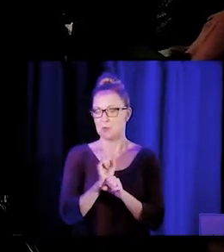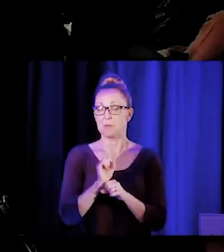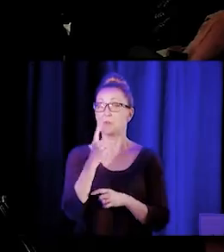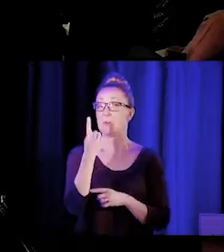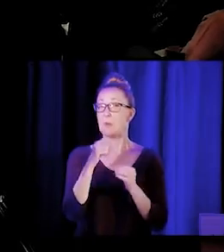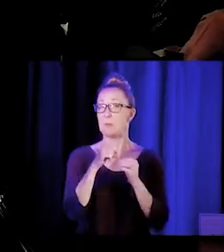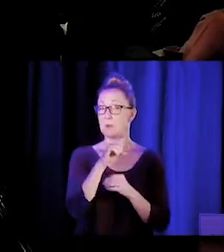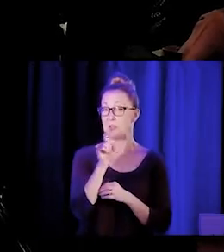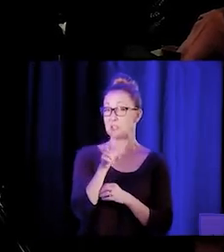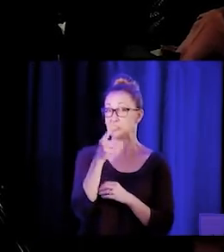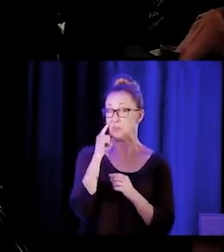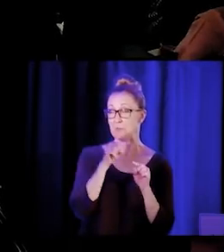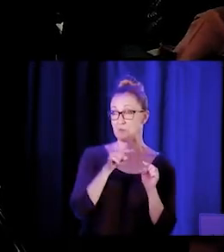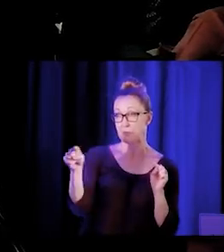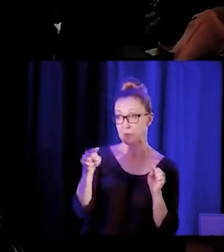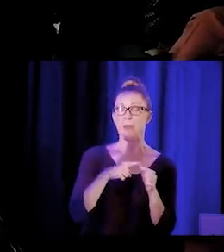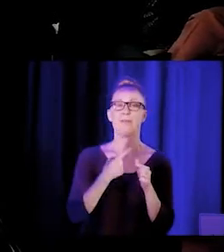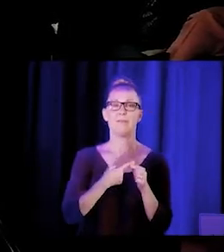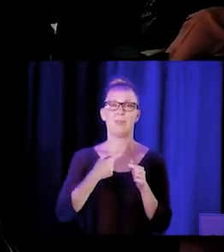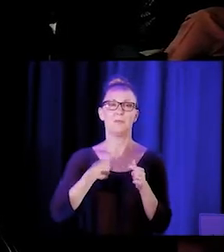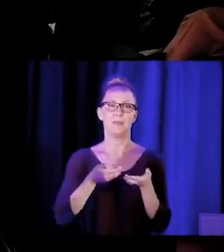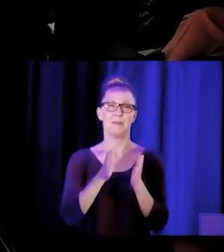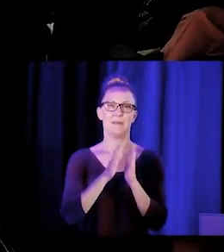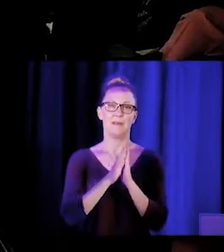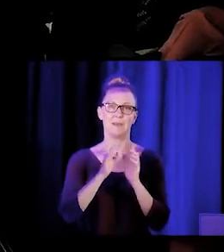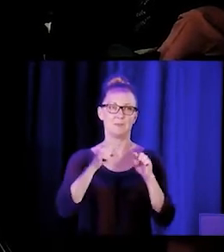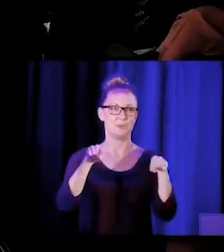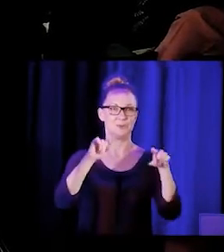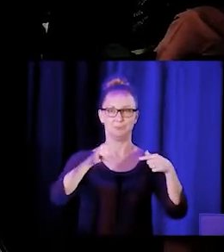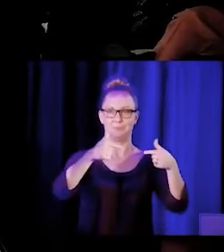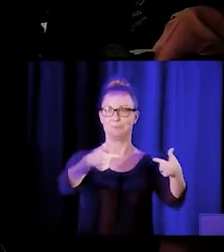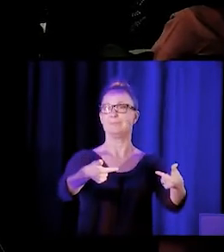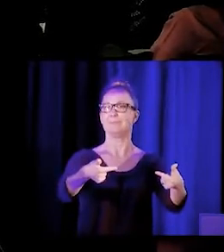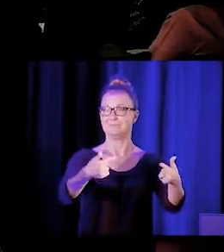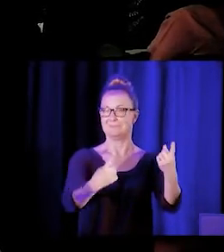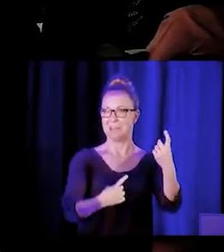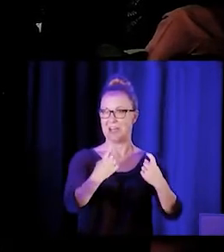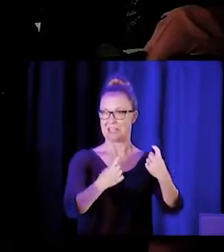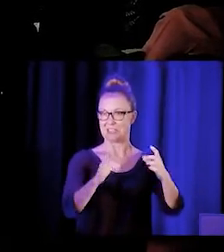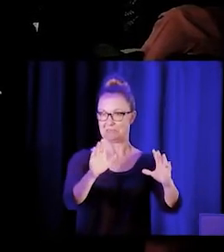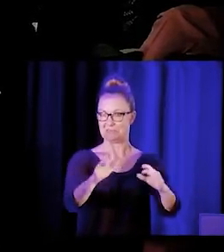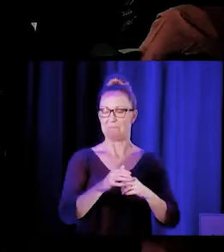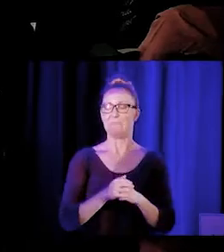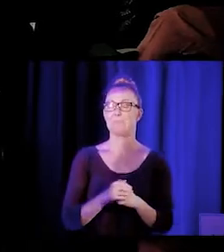and then I'm going to turn to some of the audience questions. And a really important part of the community health worker